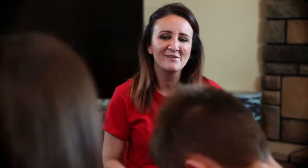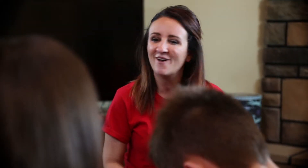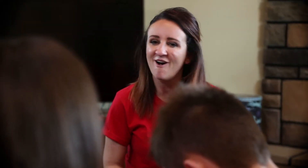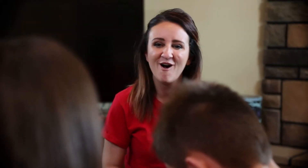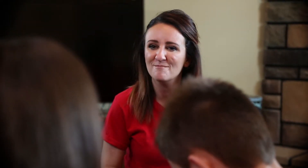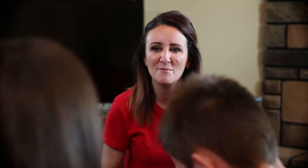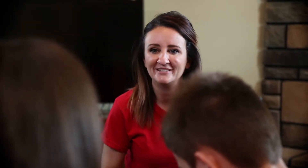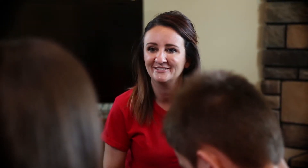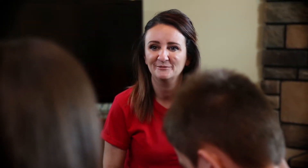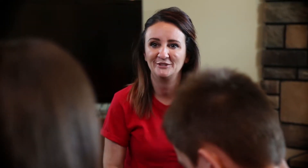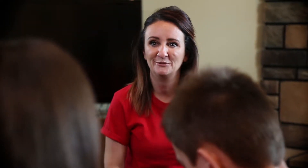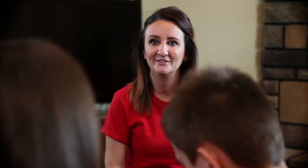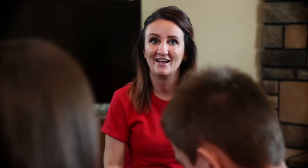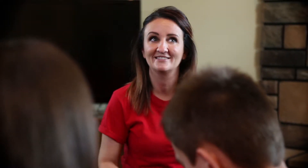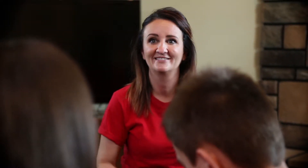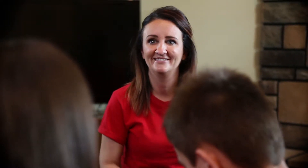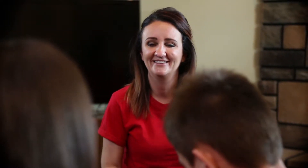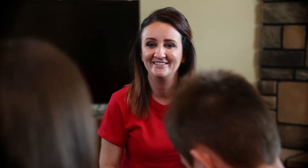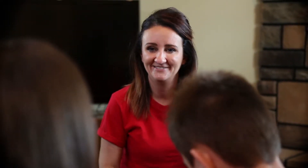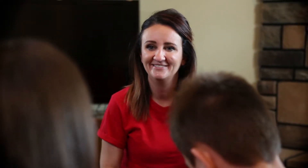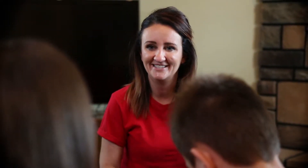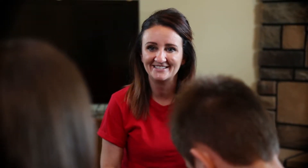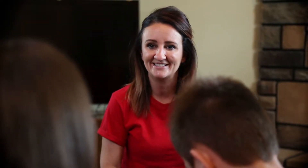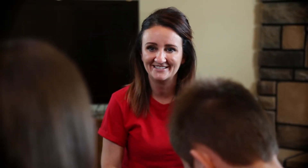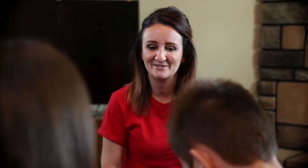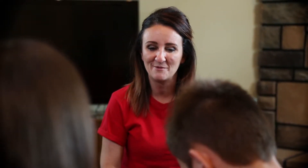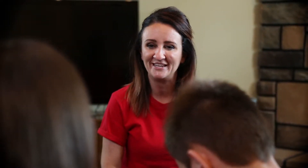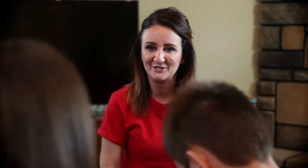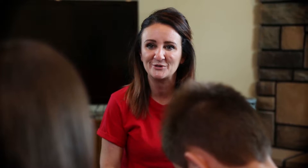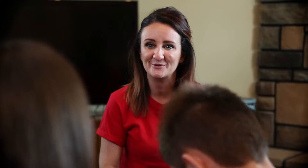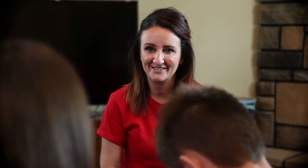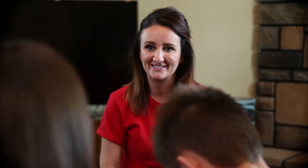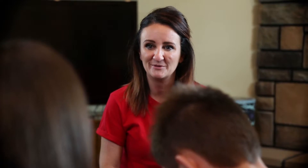What was the "aha moment", when you realized this is this is what you needed to do,